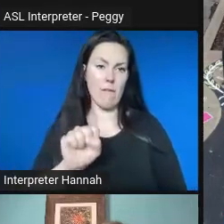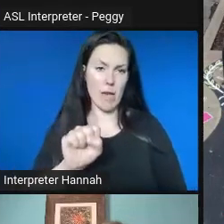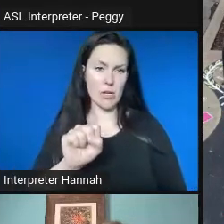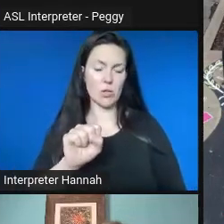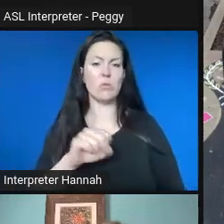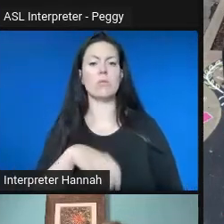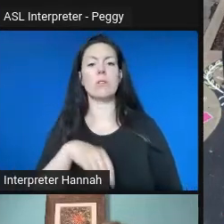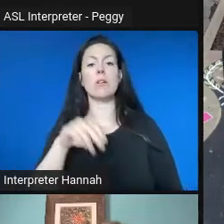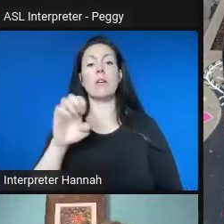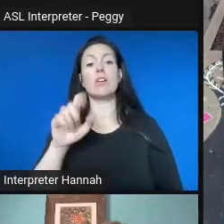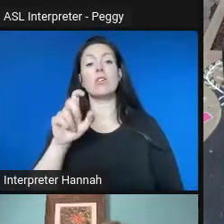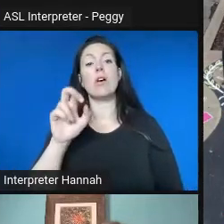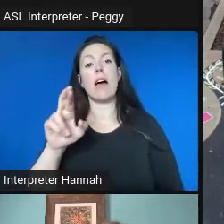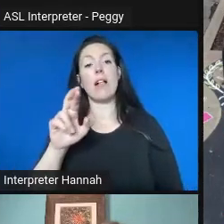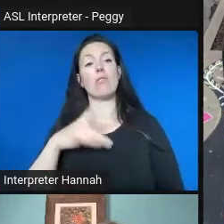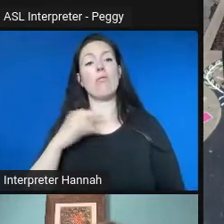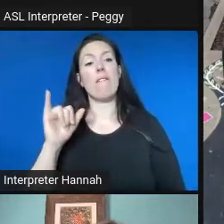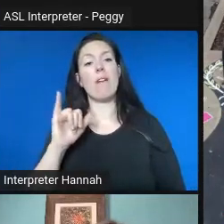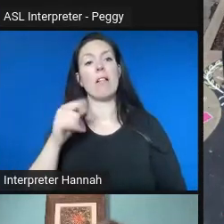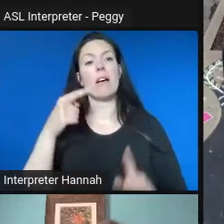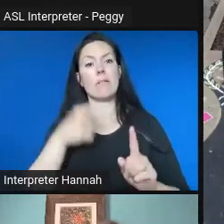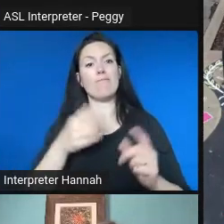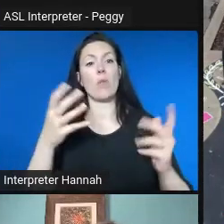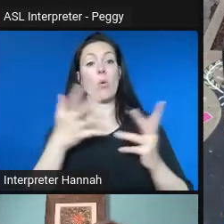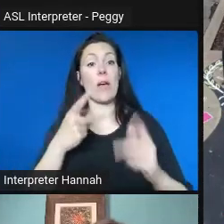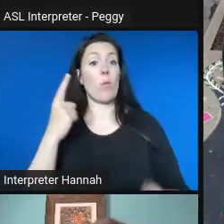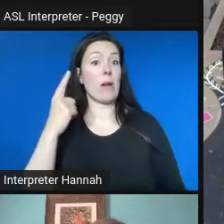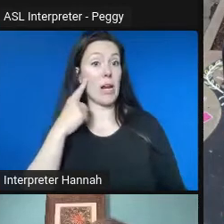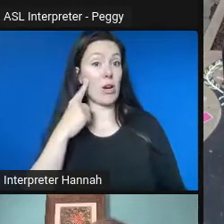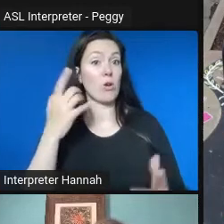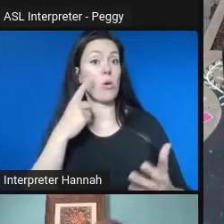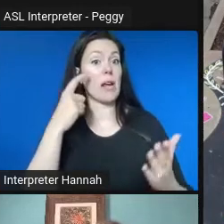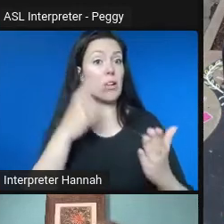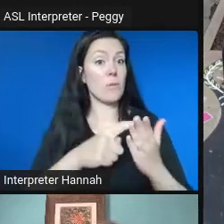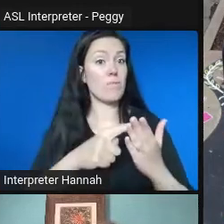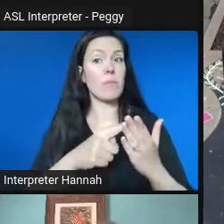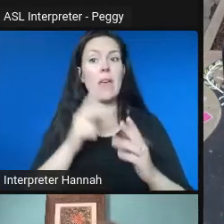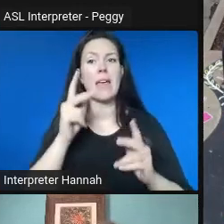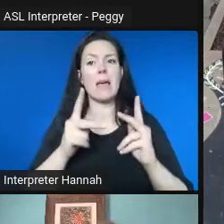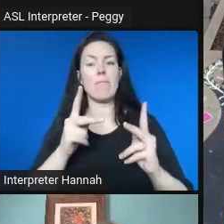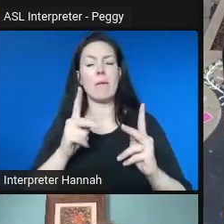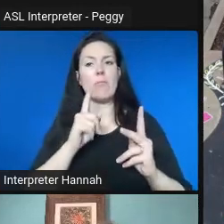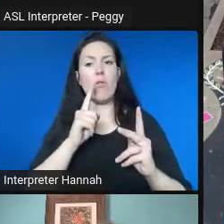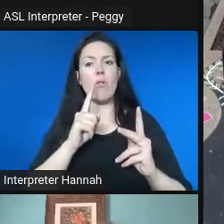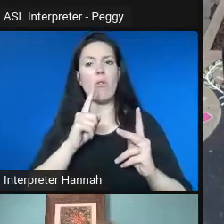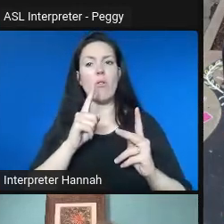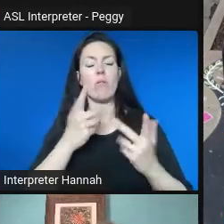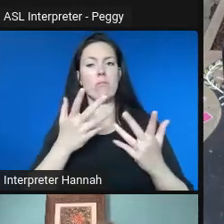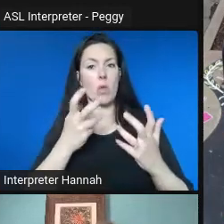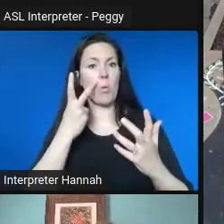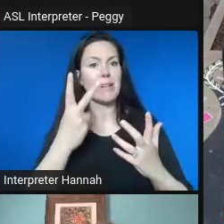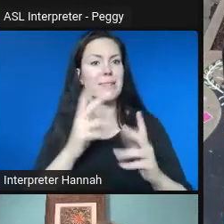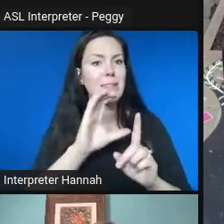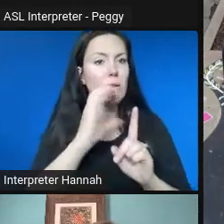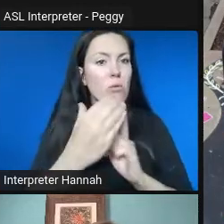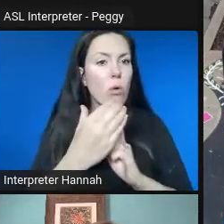was that this was about kind of culture and entertainment and, you know, attracting people